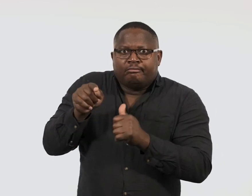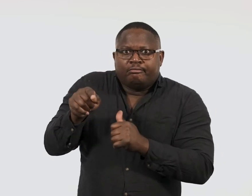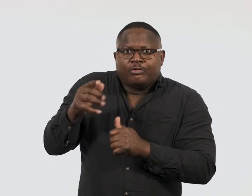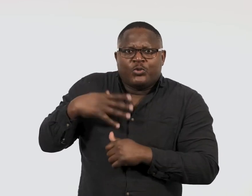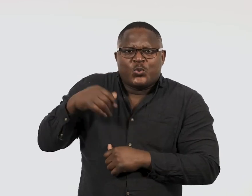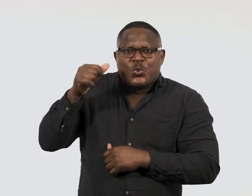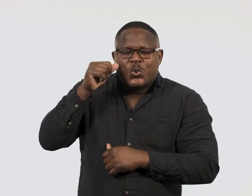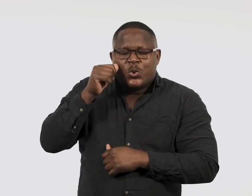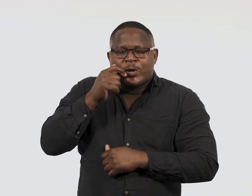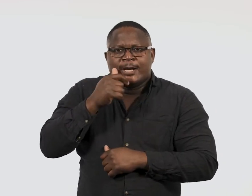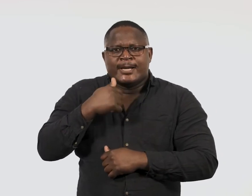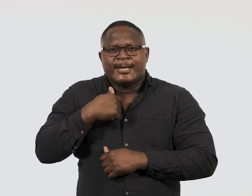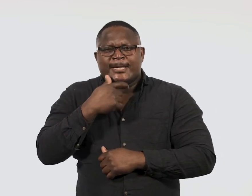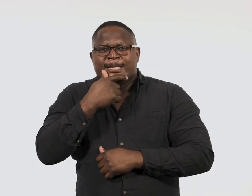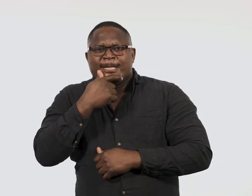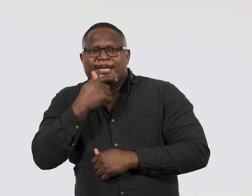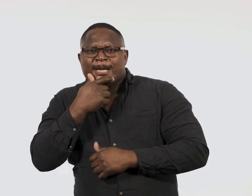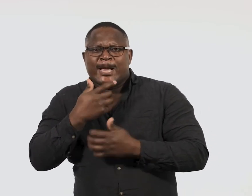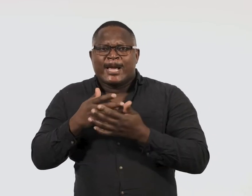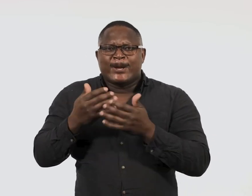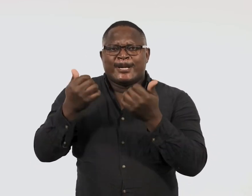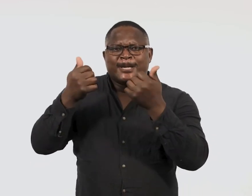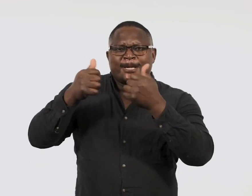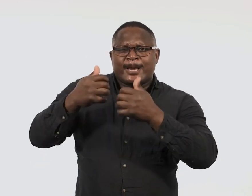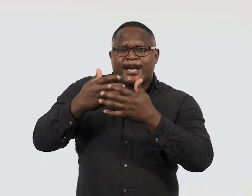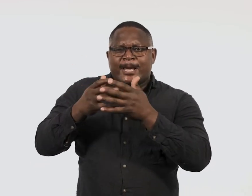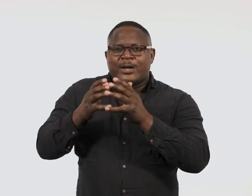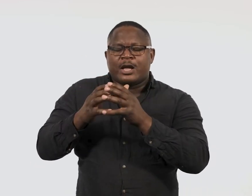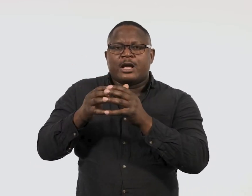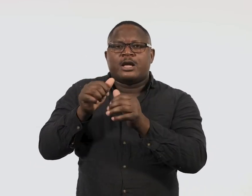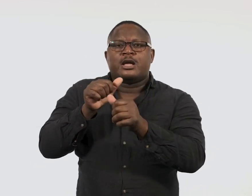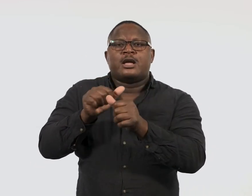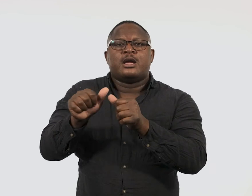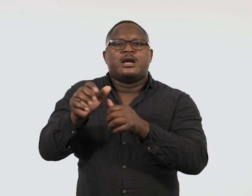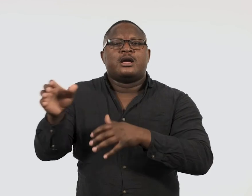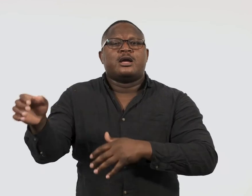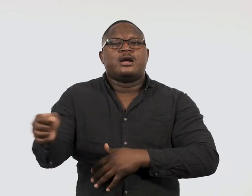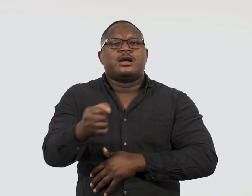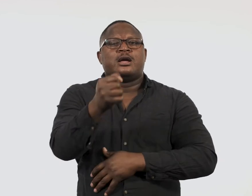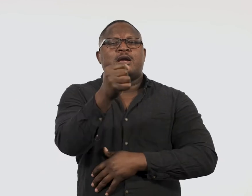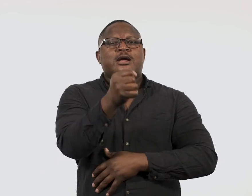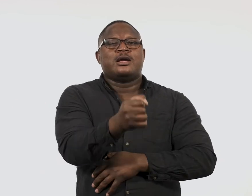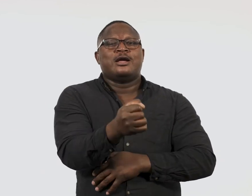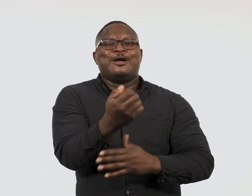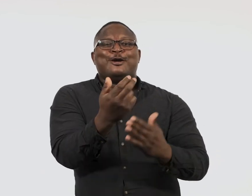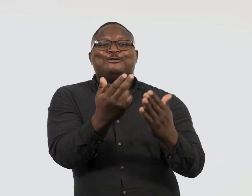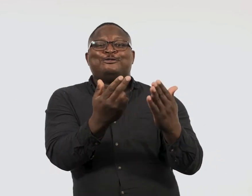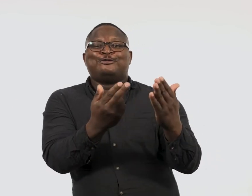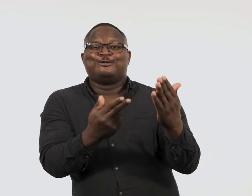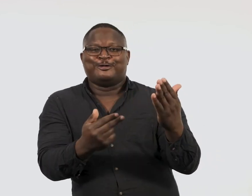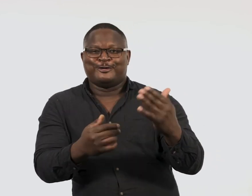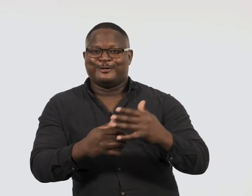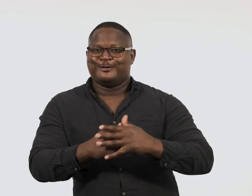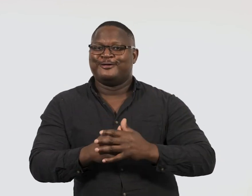What better way to get to know someone than to have them sit for you?’